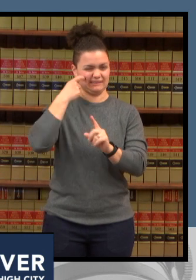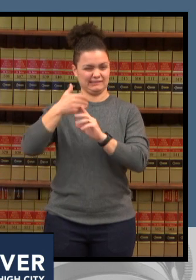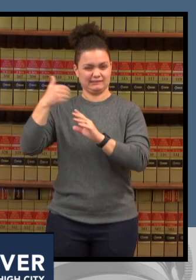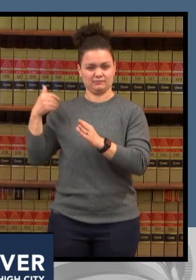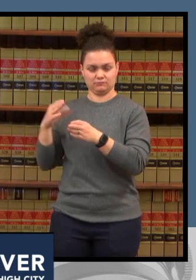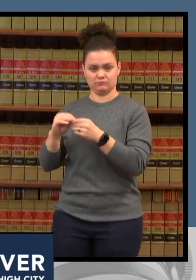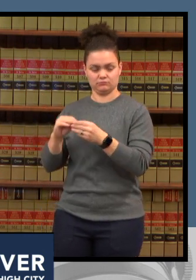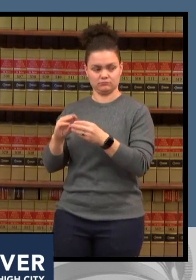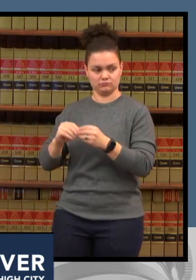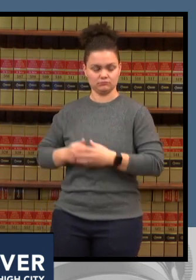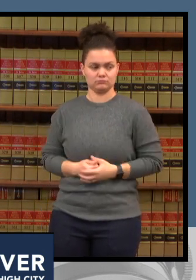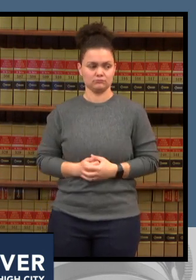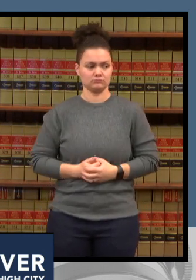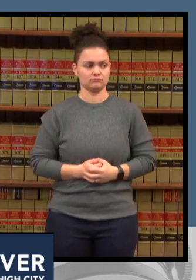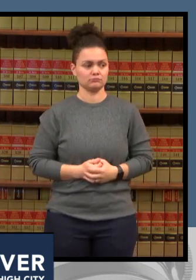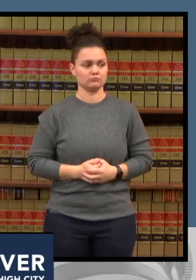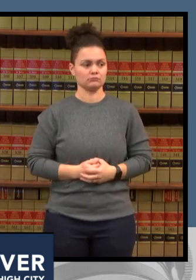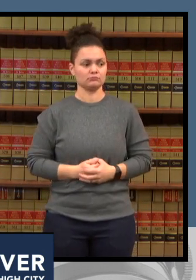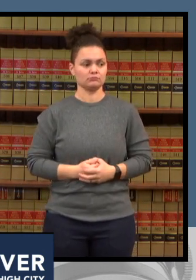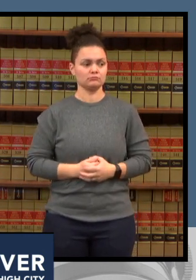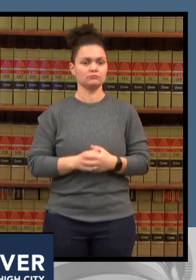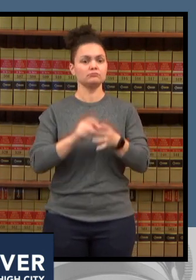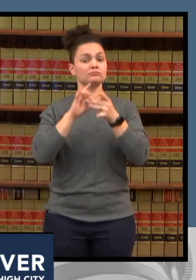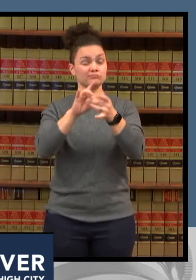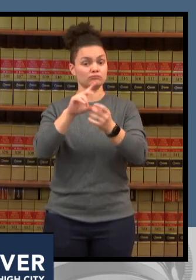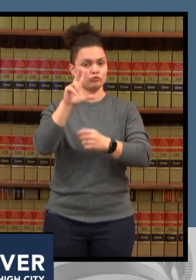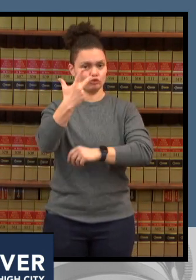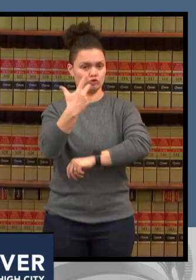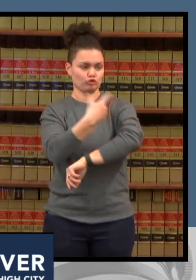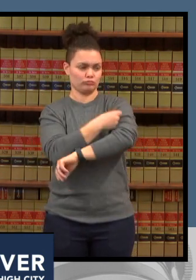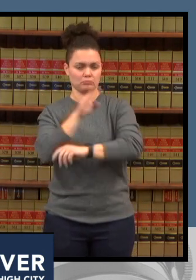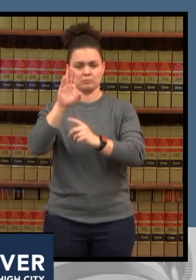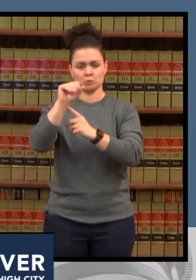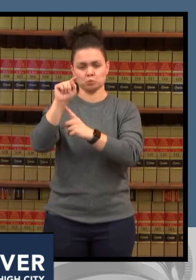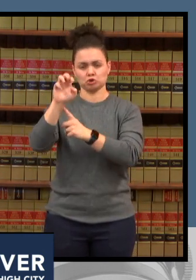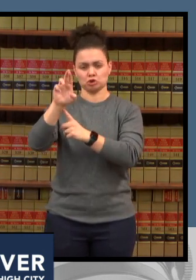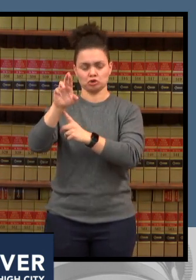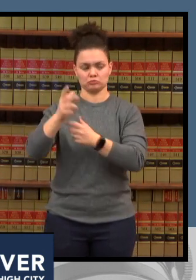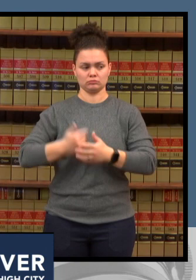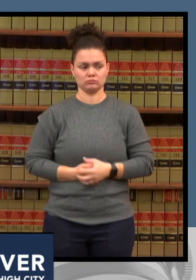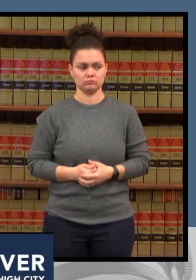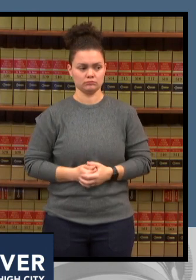getting boosted and ensuring vaccination and ensuring you're wearing a mask our health care